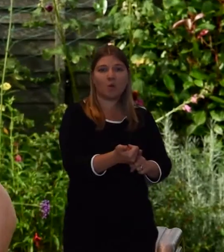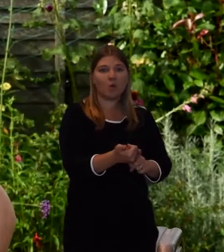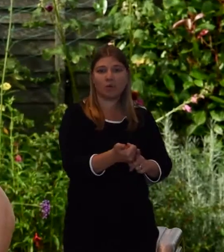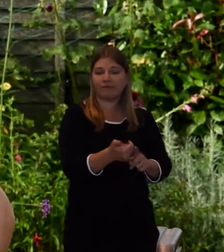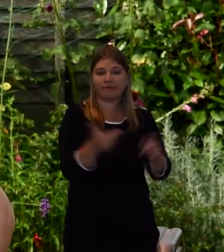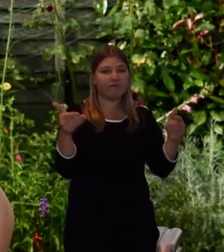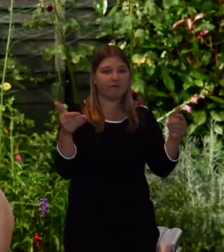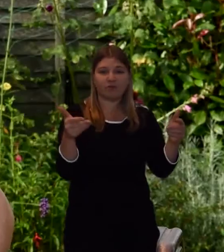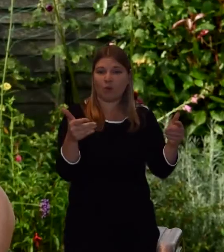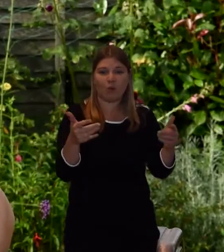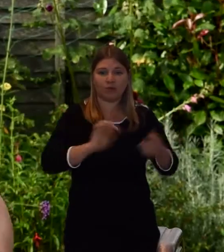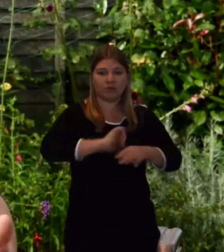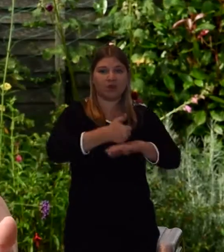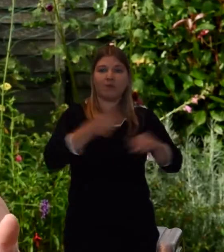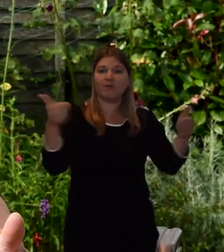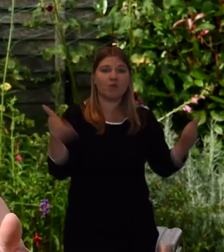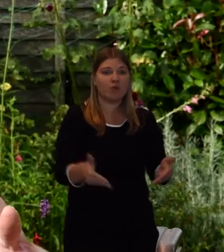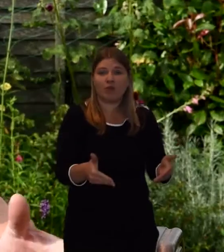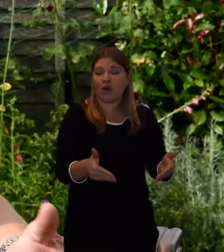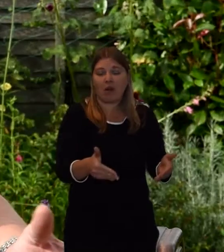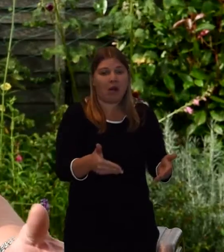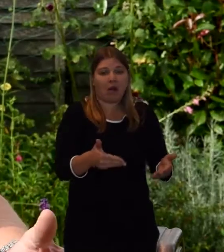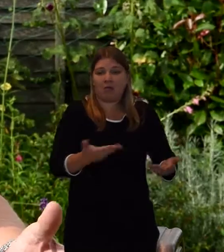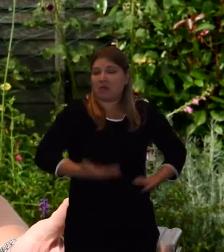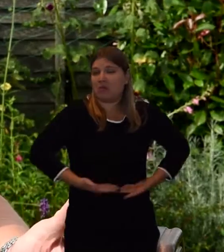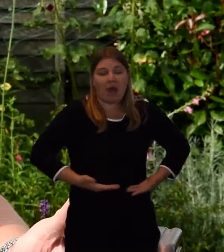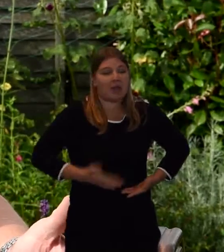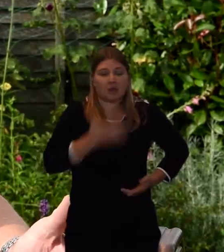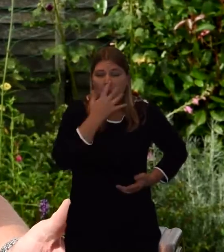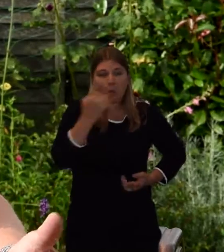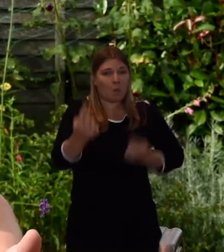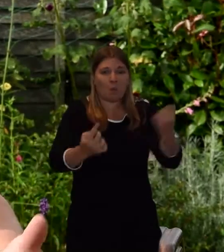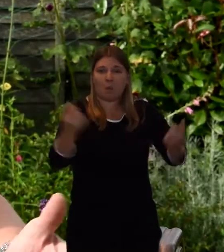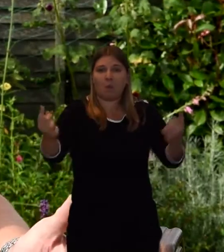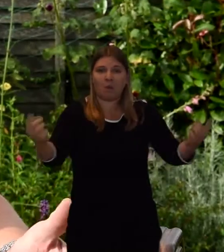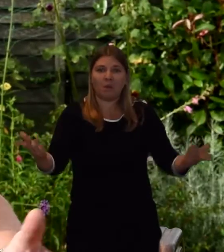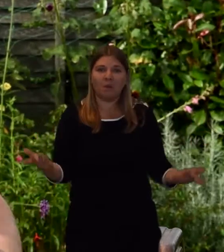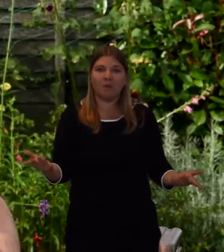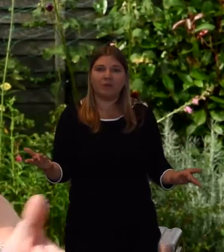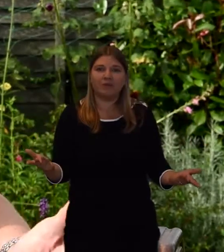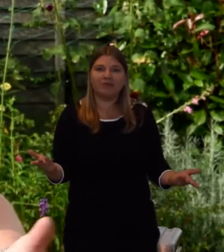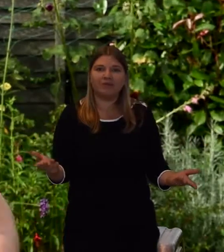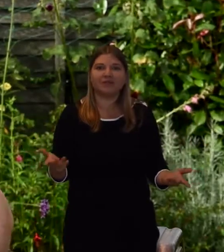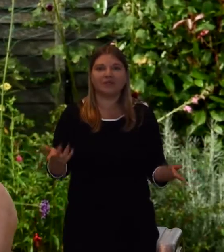Chaplains do not necessarily look at people to have a faith, no faith or any faith.